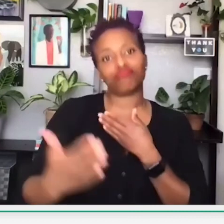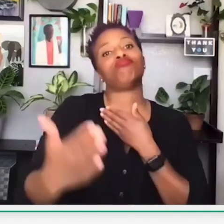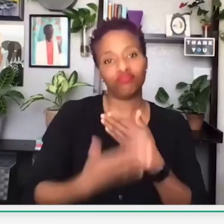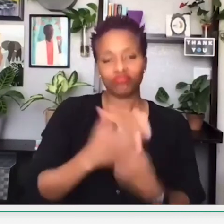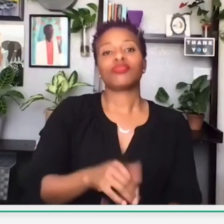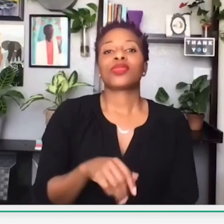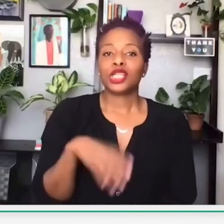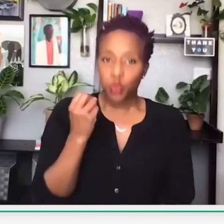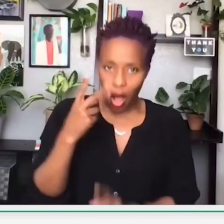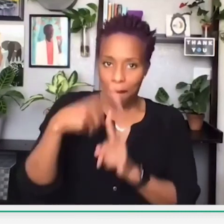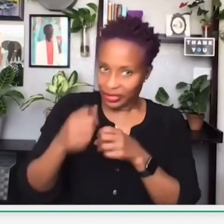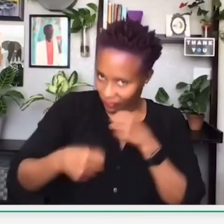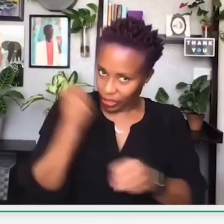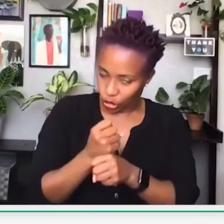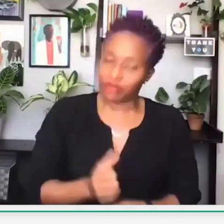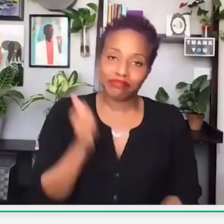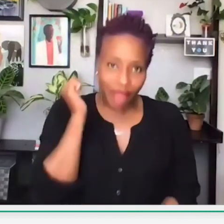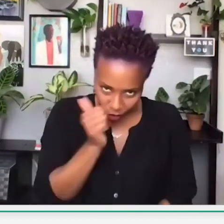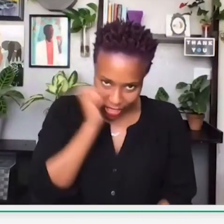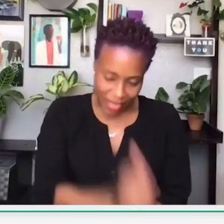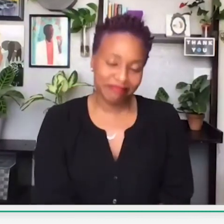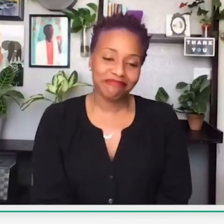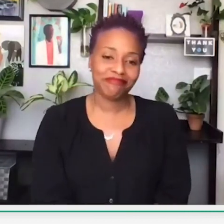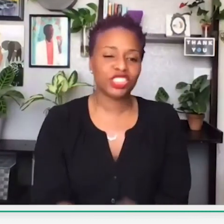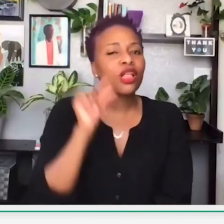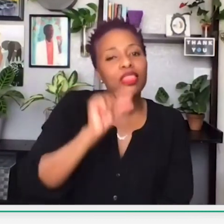And don't only think think of these businesses in February,